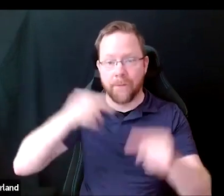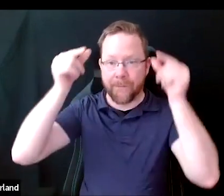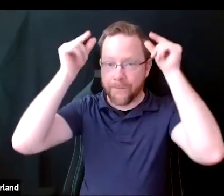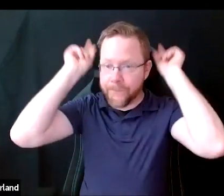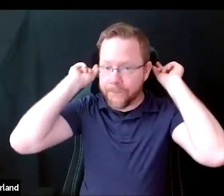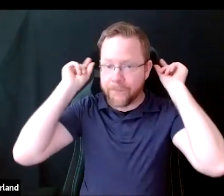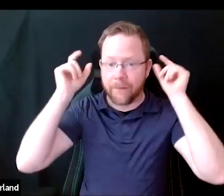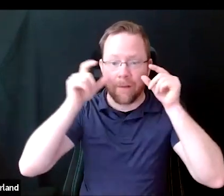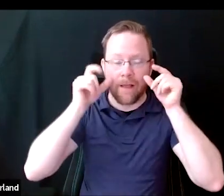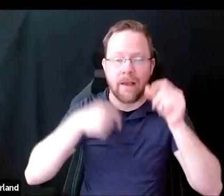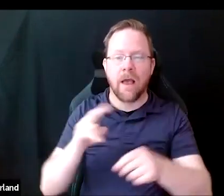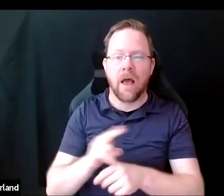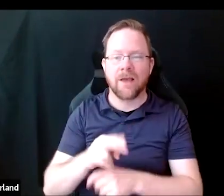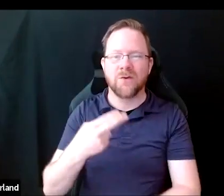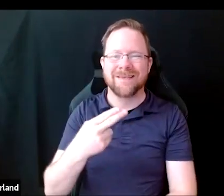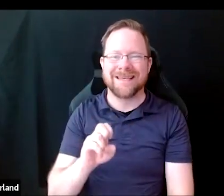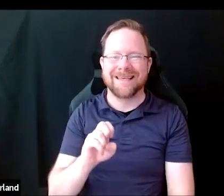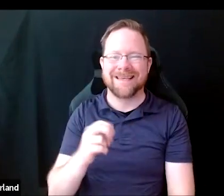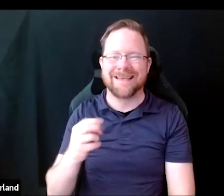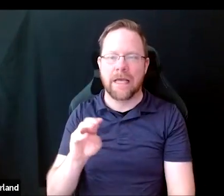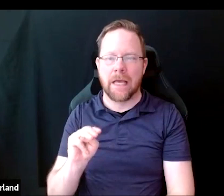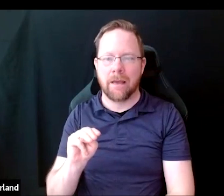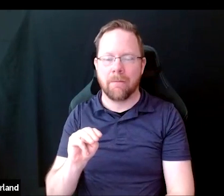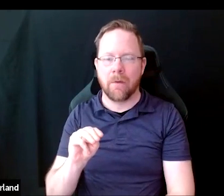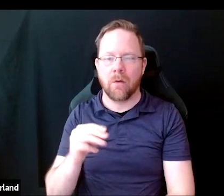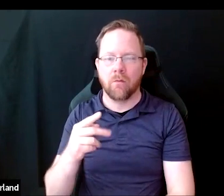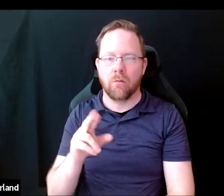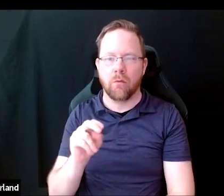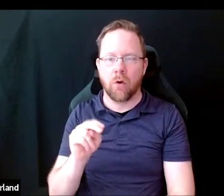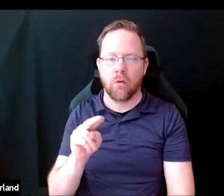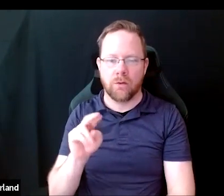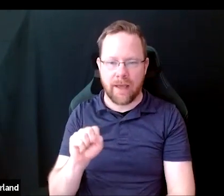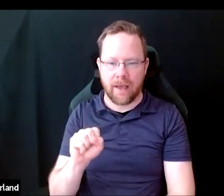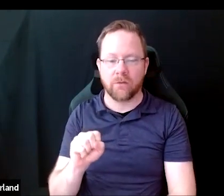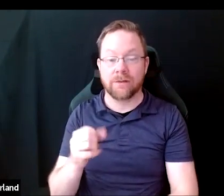I use he/him pronouns. We're here today to discuss a project